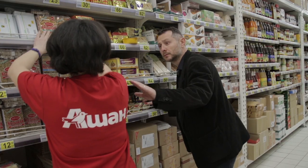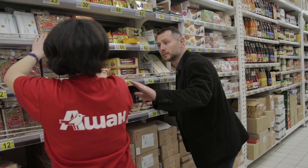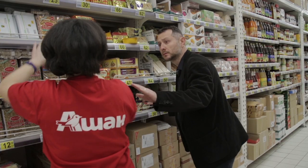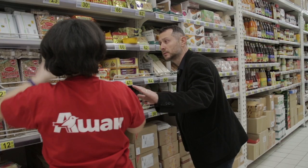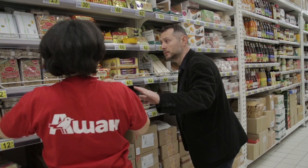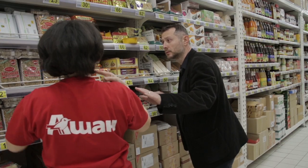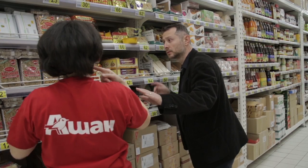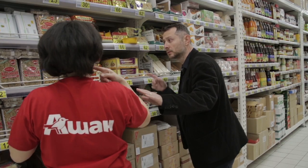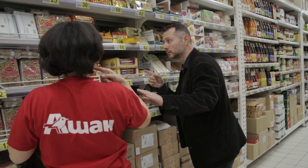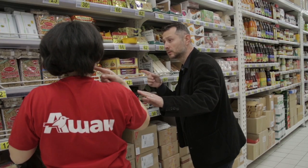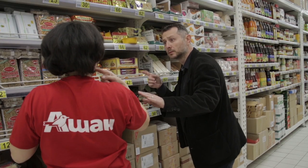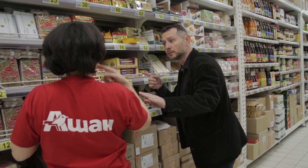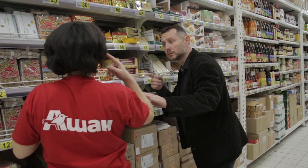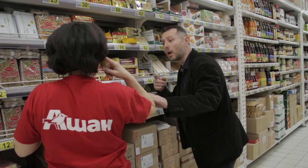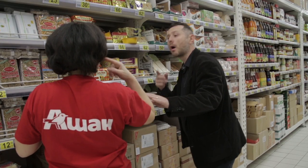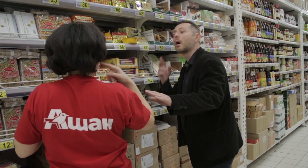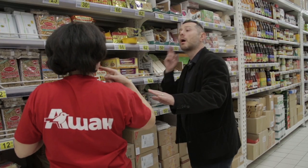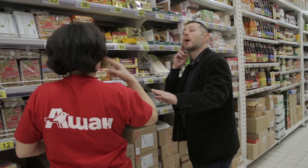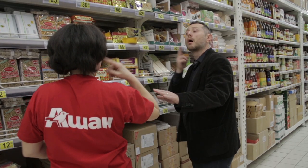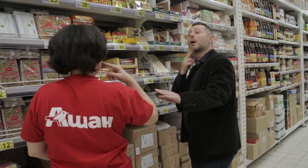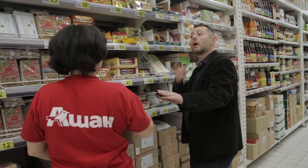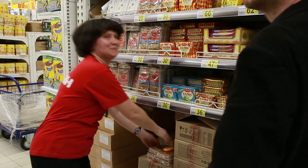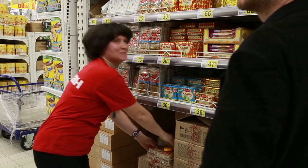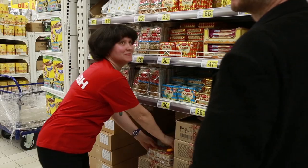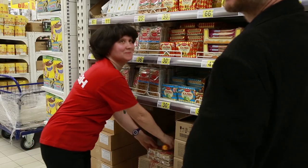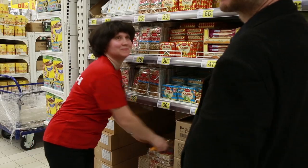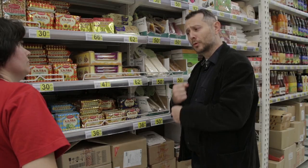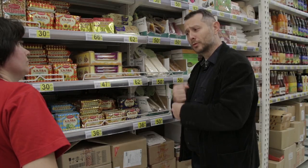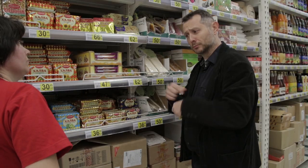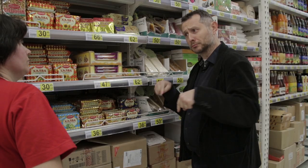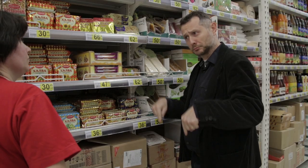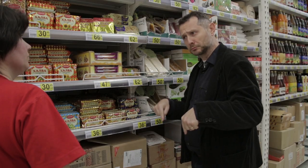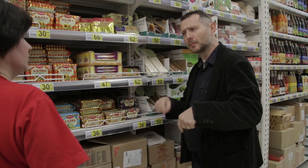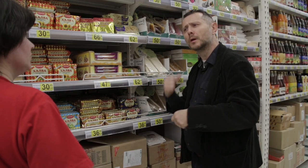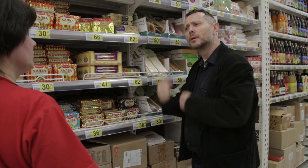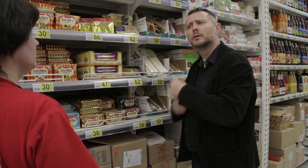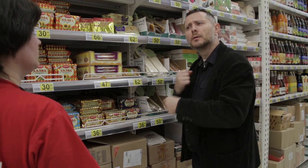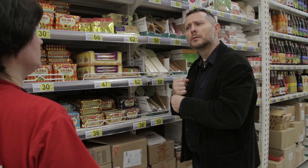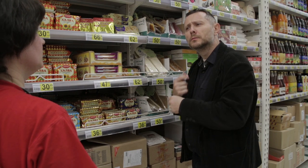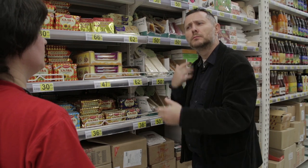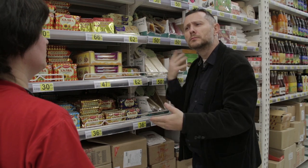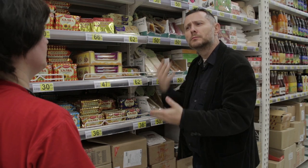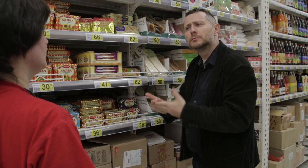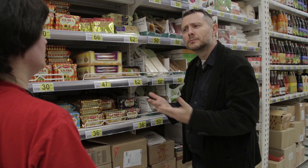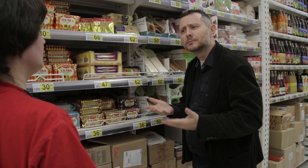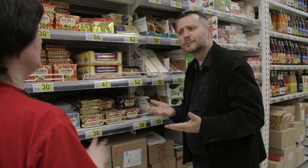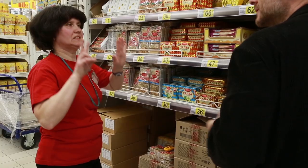Arkady: Excuse me… Stocker: I’m Deaf. Arkady: Oh, you’re Deaf? How long have you worked here?